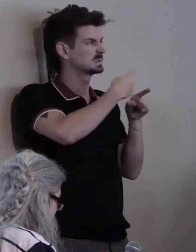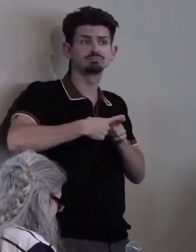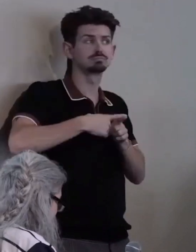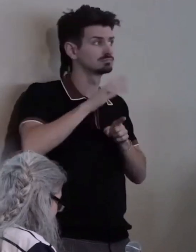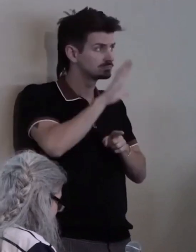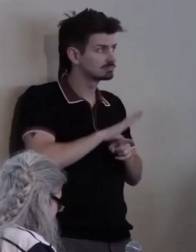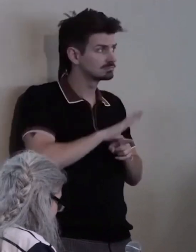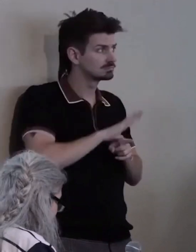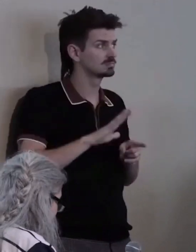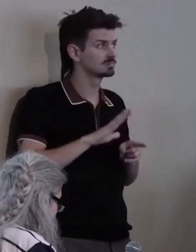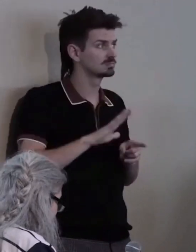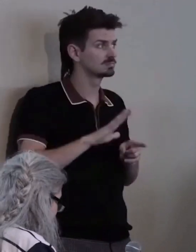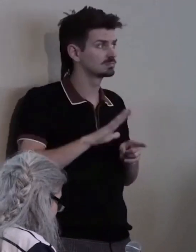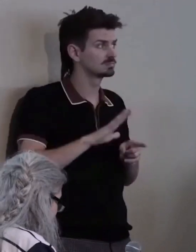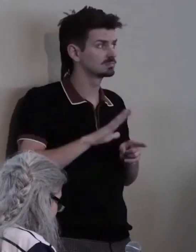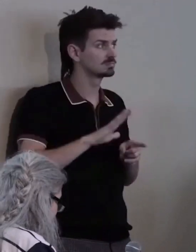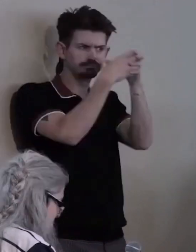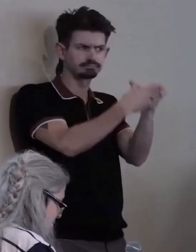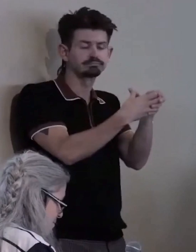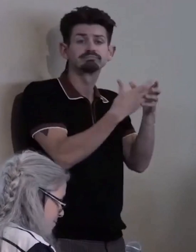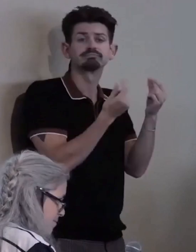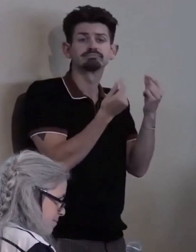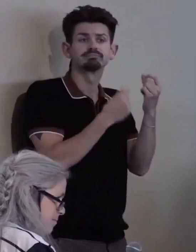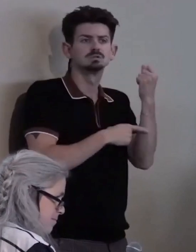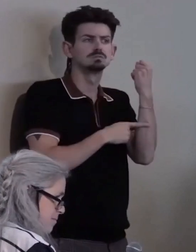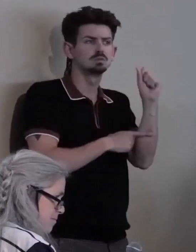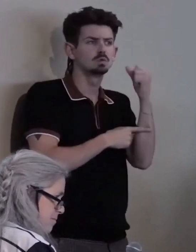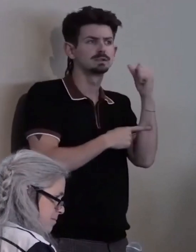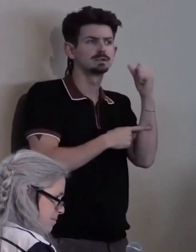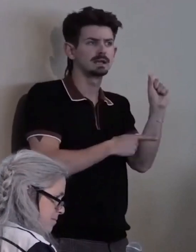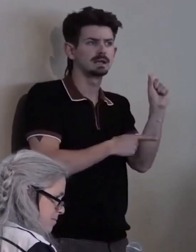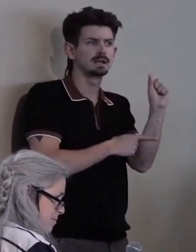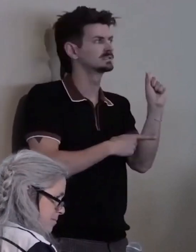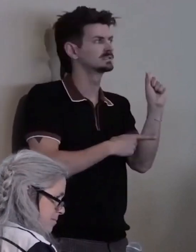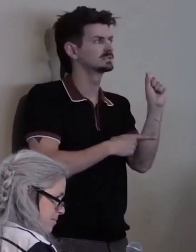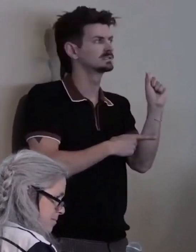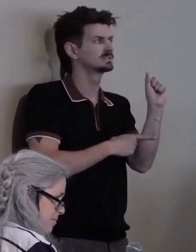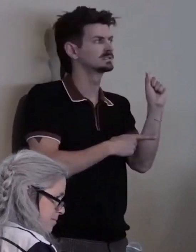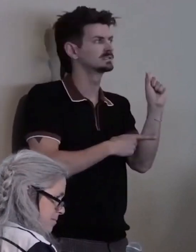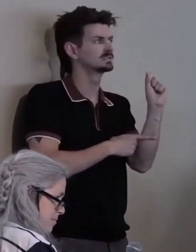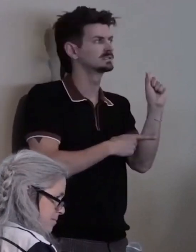to protest the lack of accessible public transport.